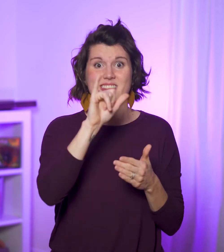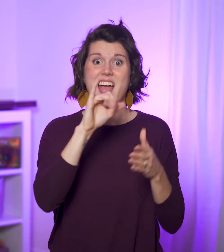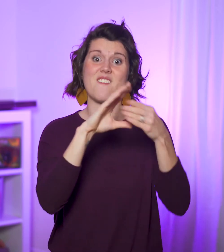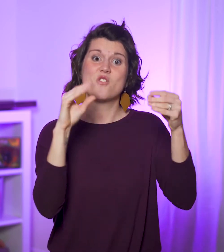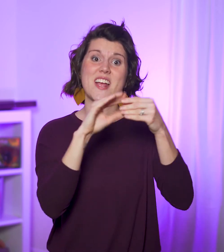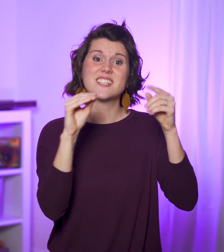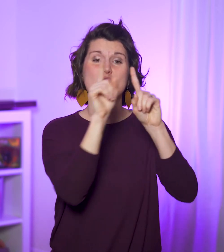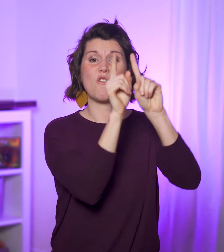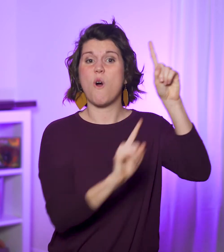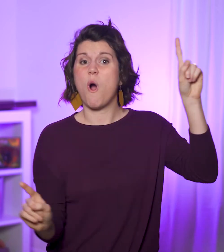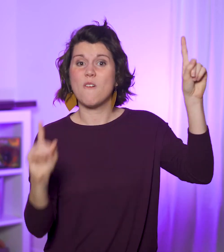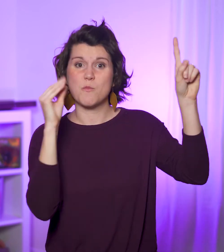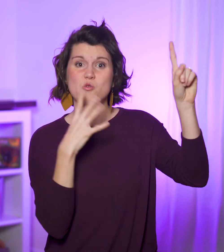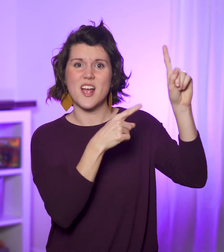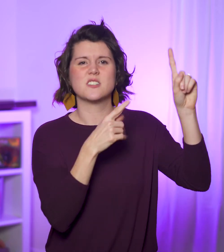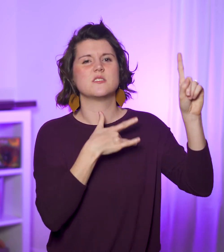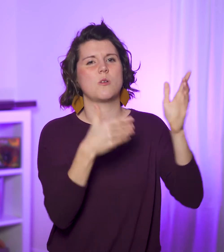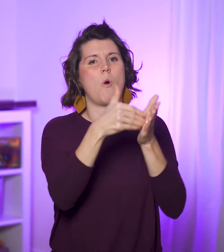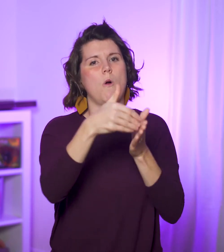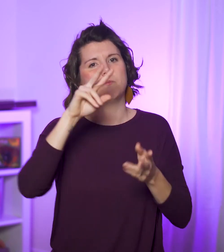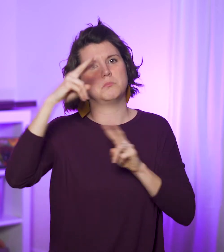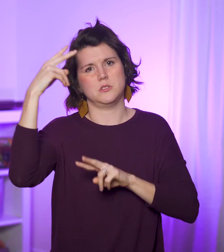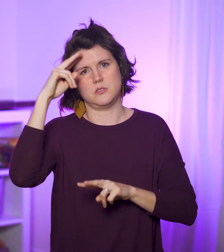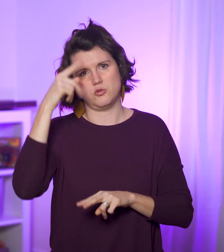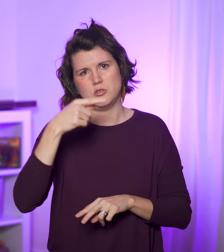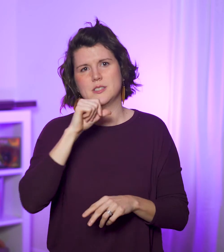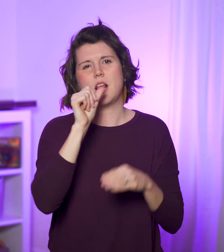The phrase “fall from grace” is often misused